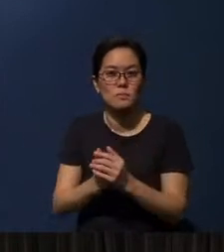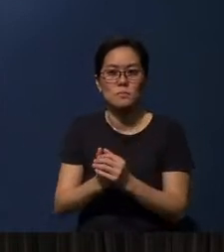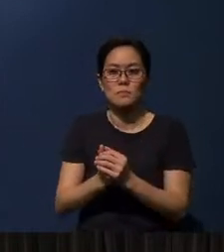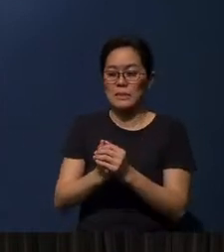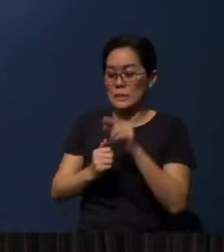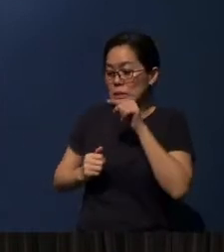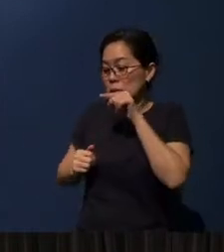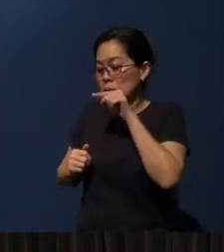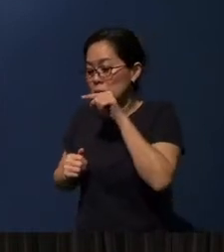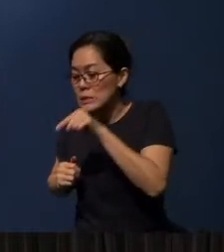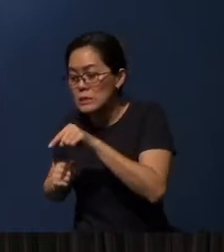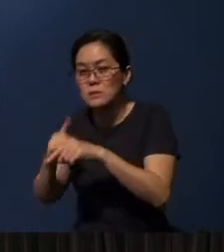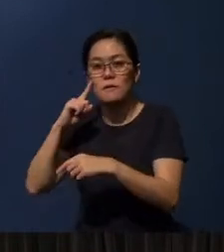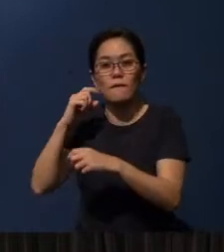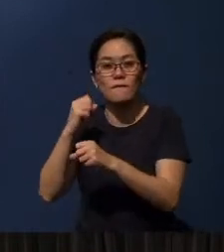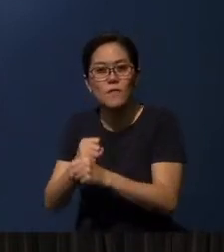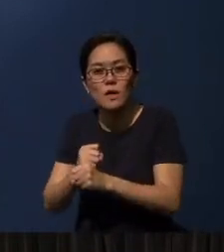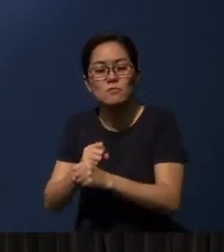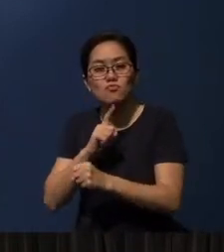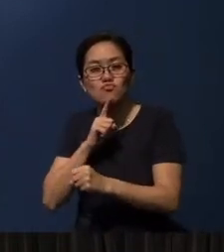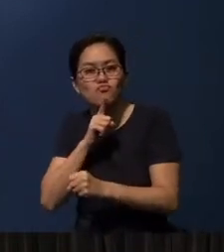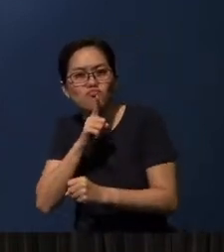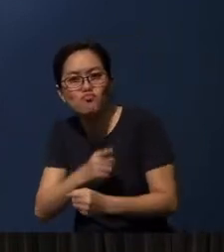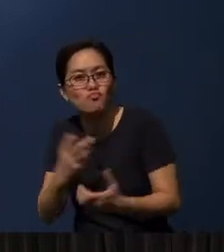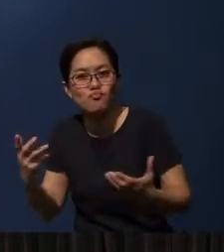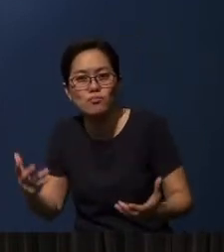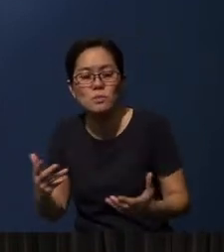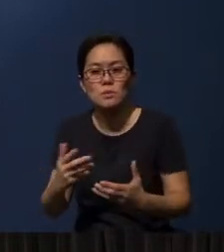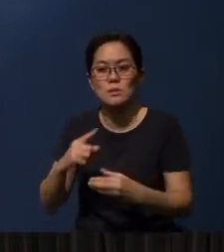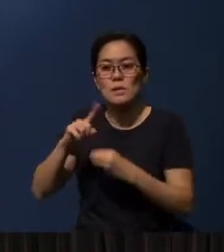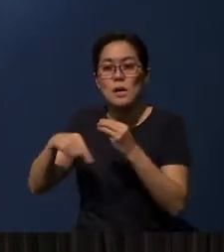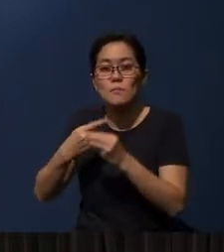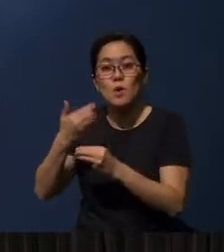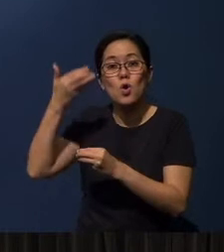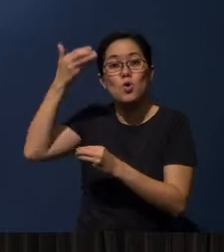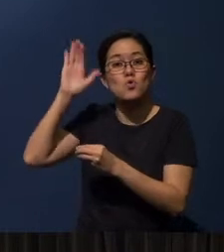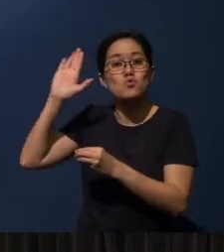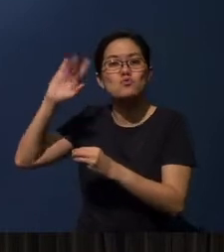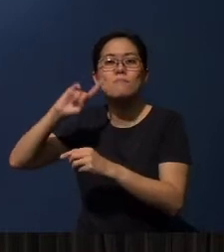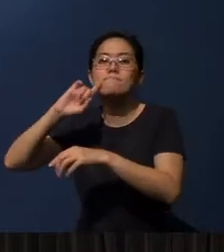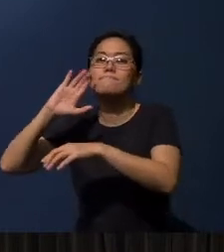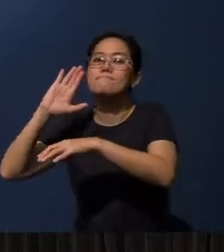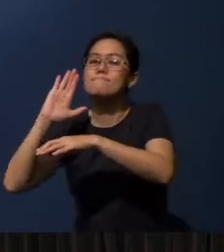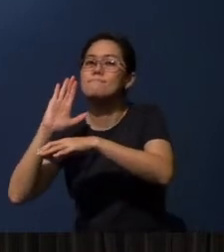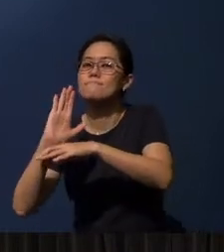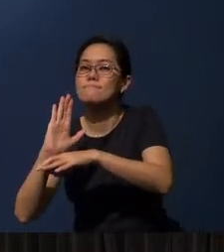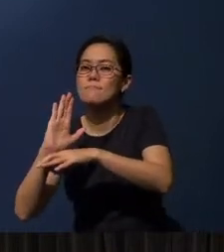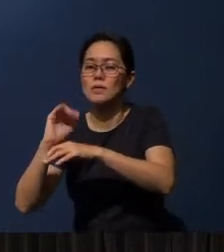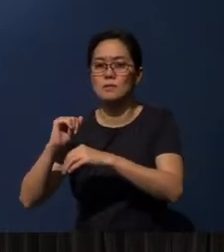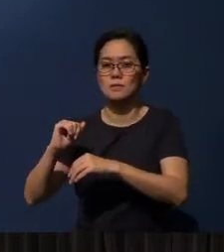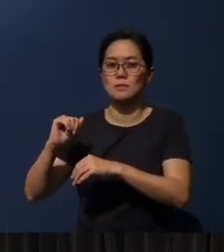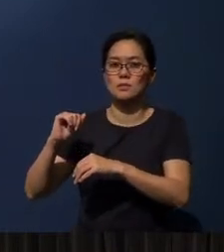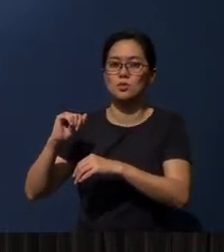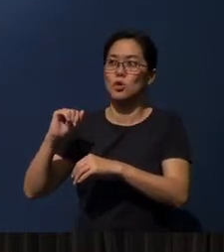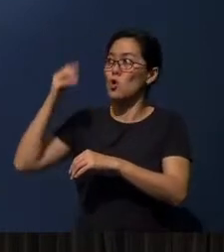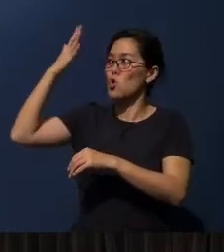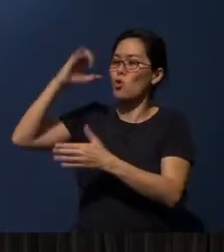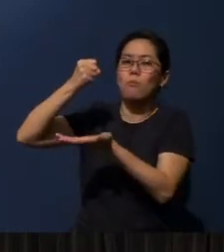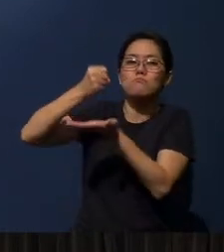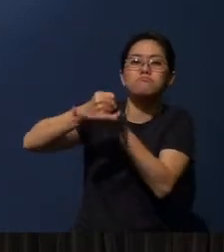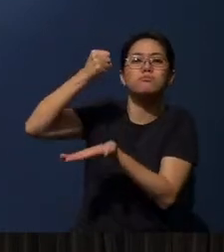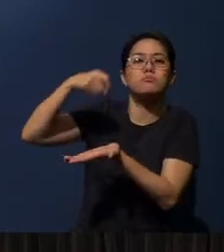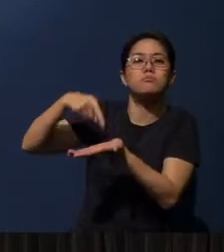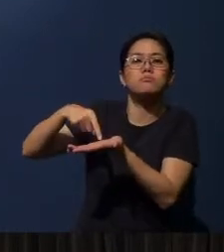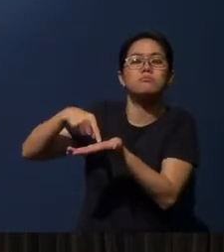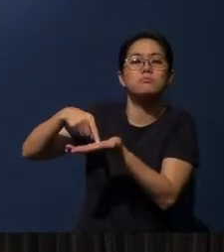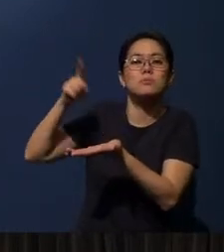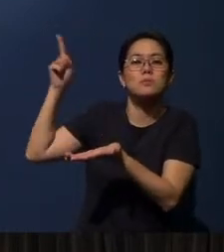this faith is really about God's warranty, God certifying that salvation that He inbirthed